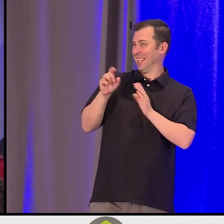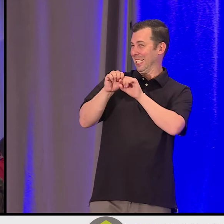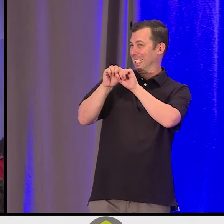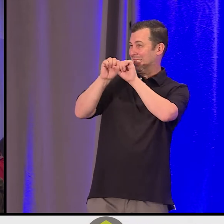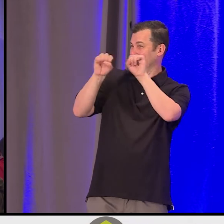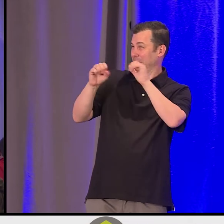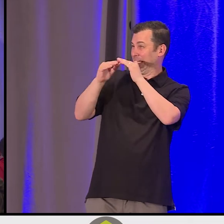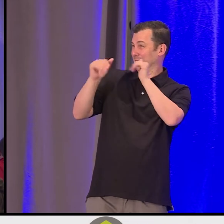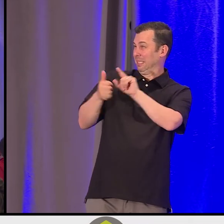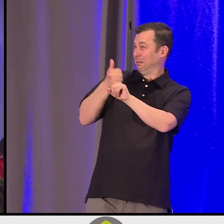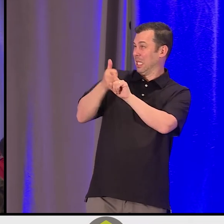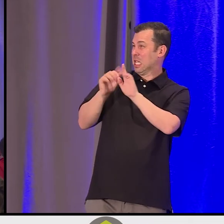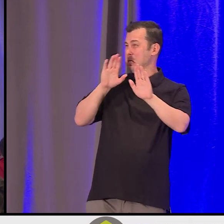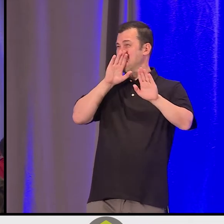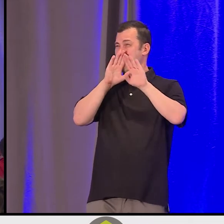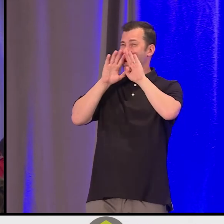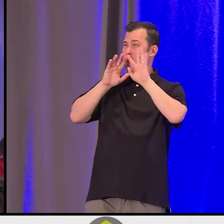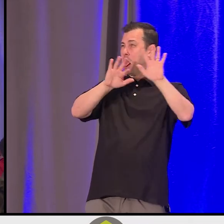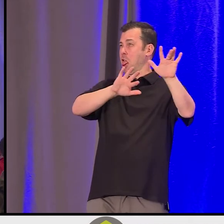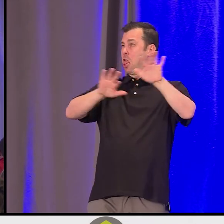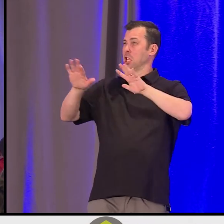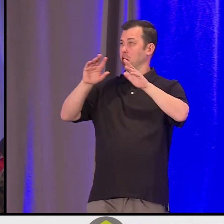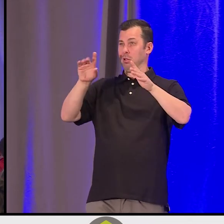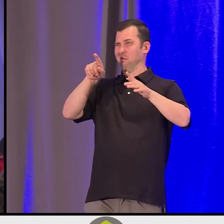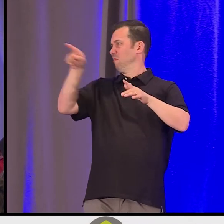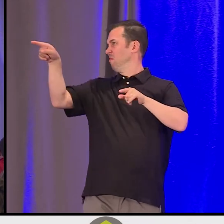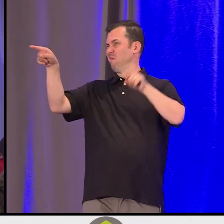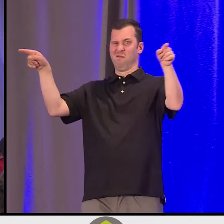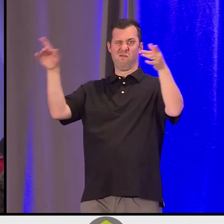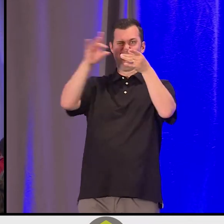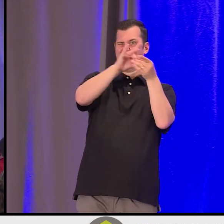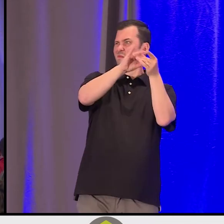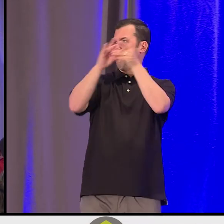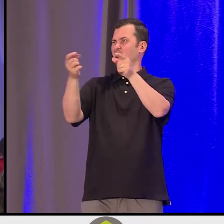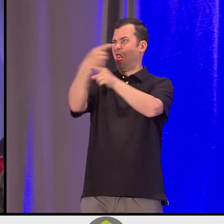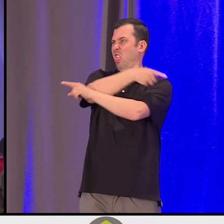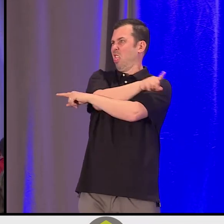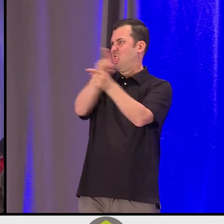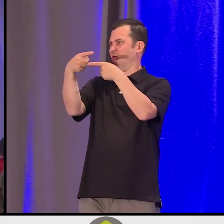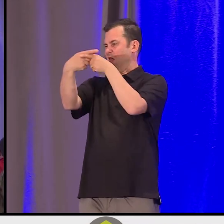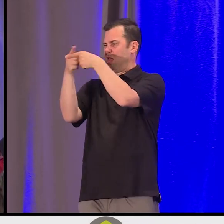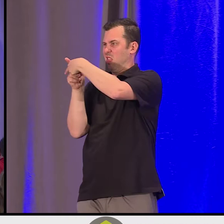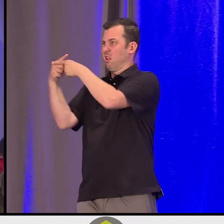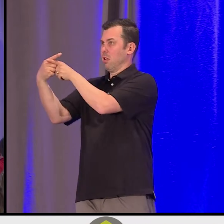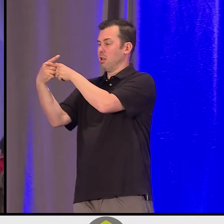when you're in systems that don't see one another. All of the ways that we can see this moving forward.